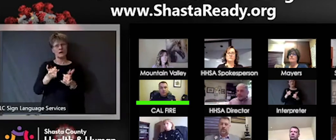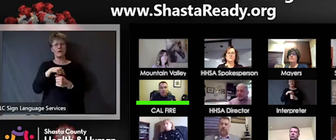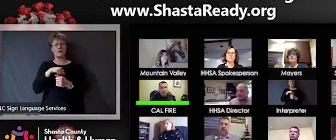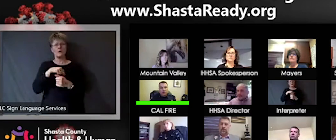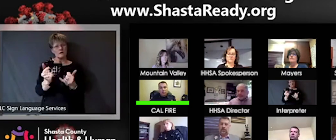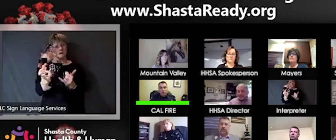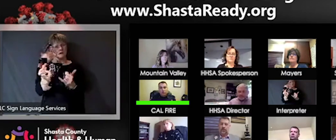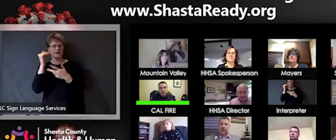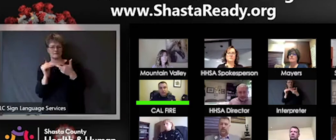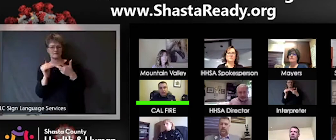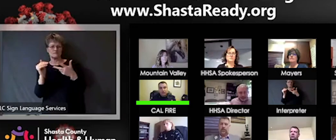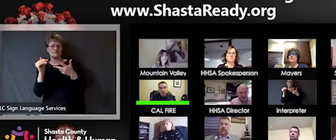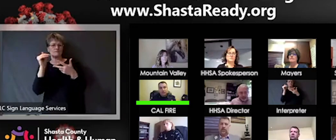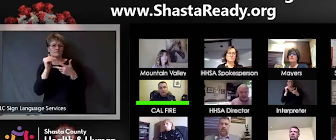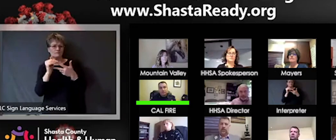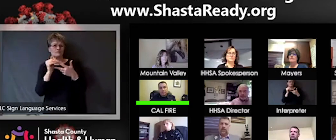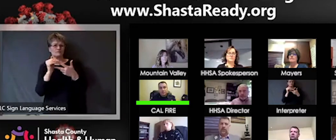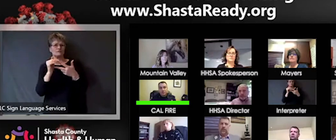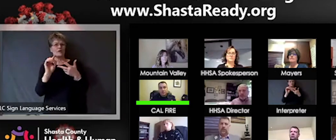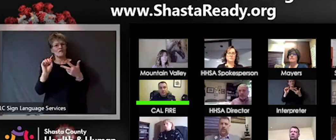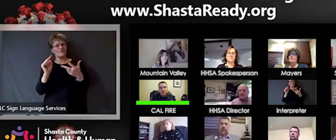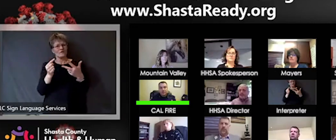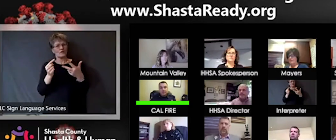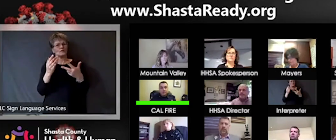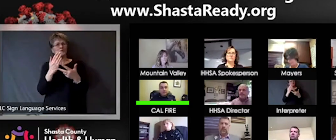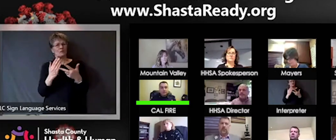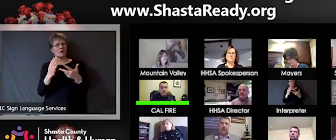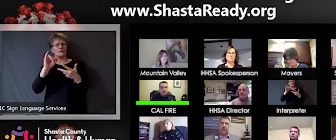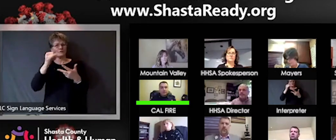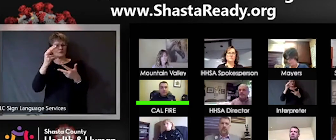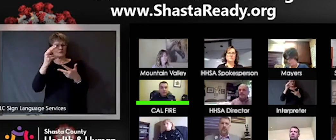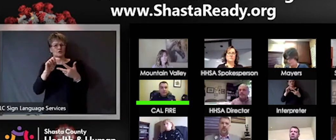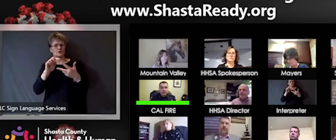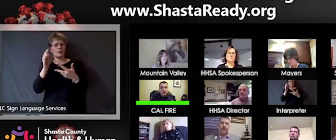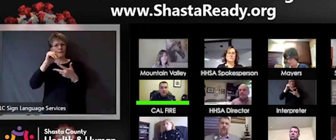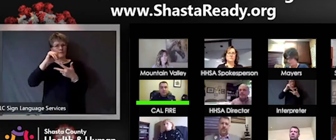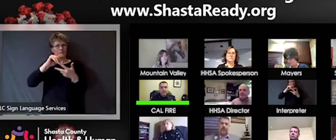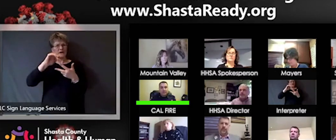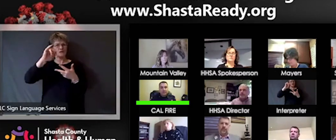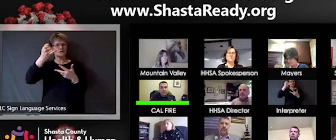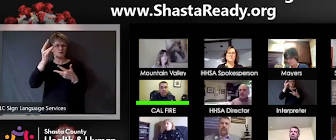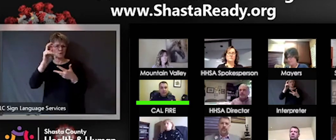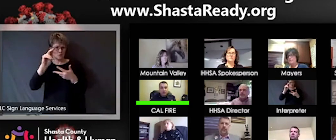part end of June as well as mid June so it is a current staffing level it'll